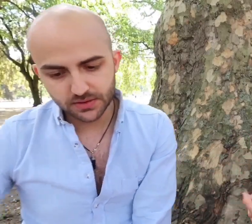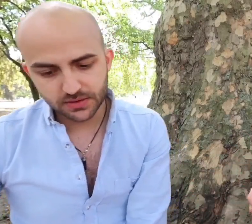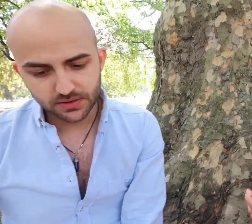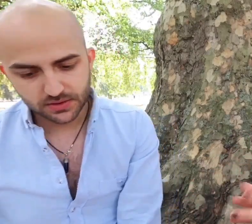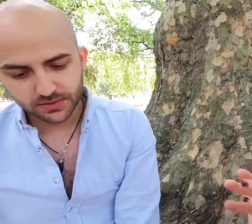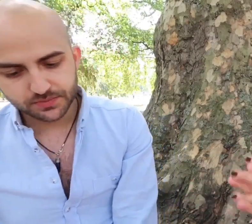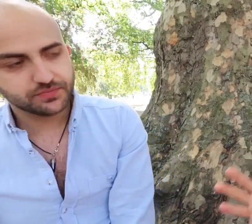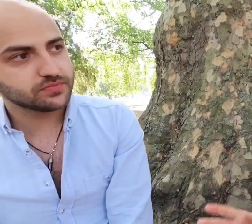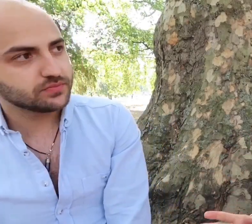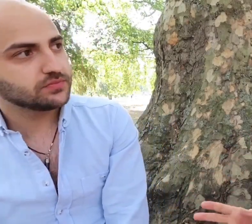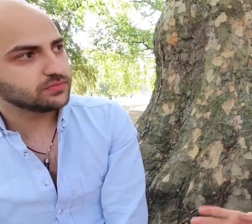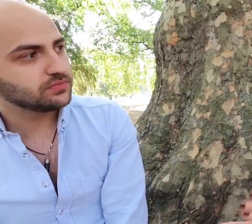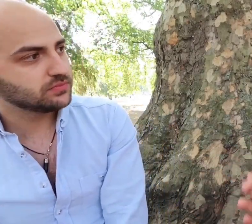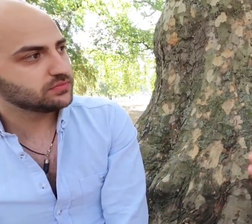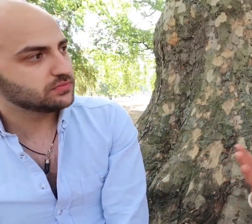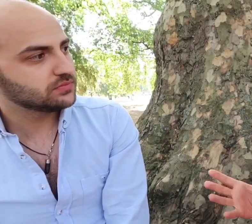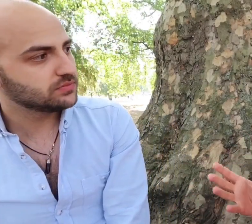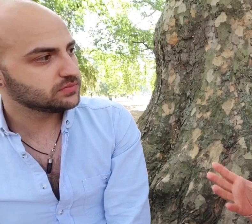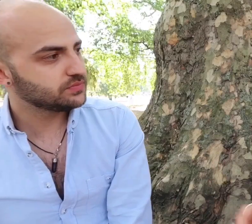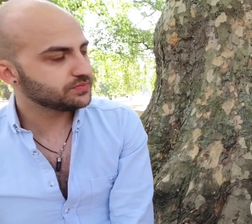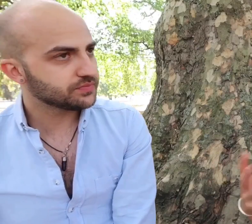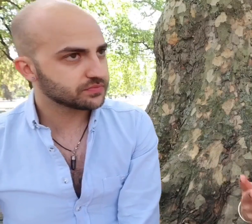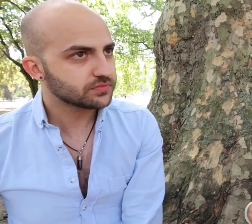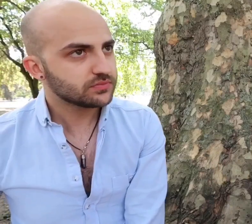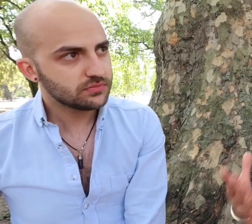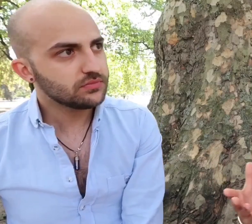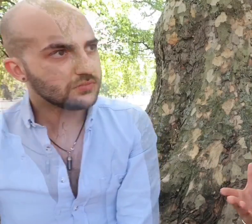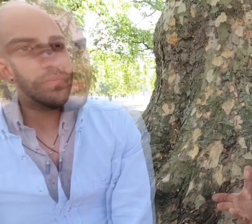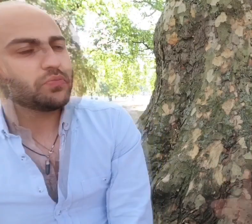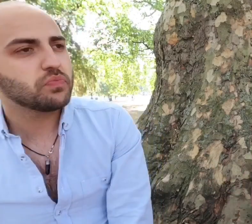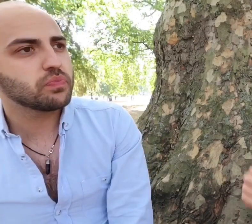anybody to see a person's CV, resume of what they've done. What are the